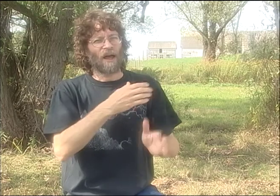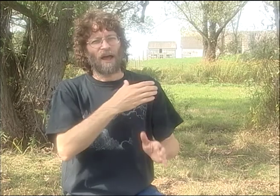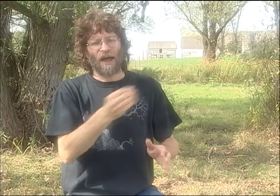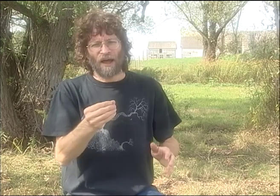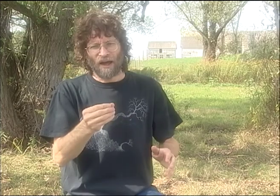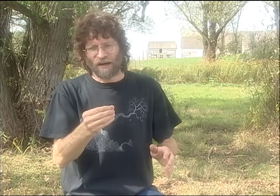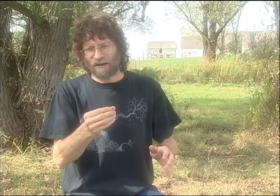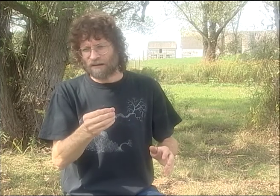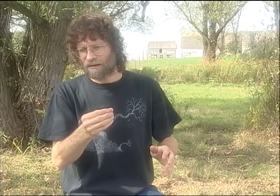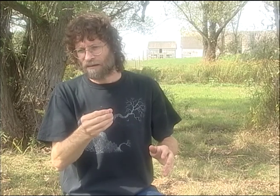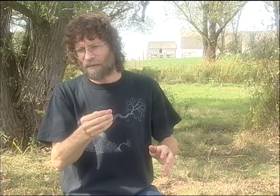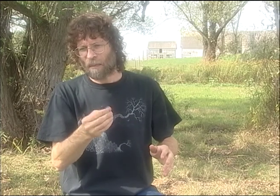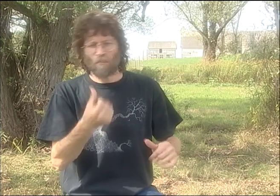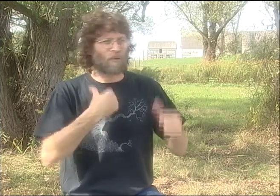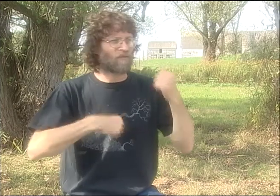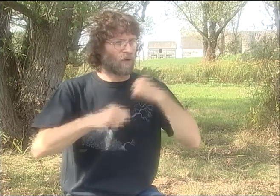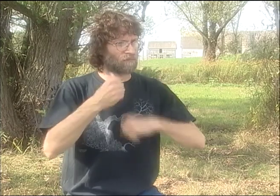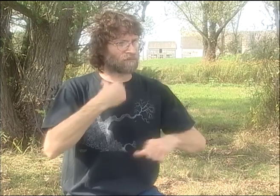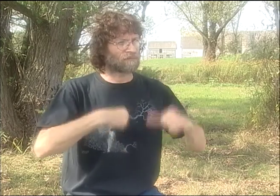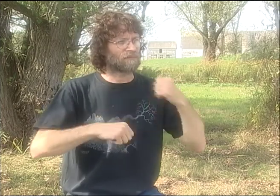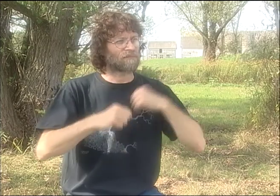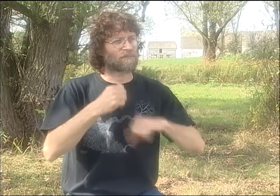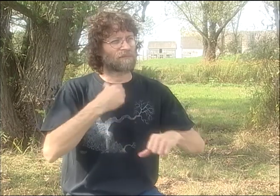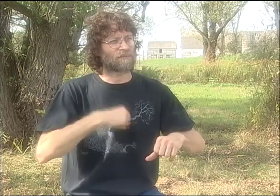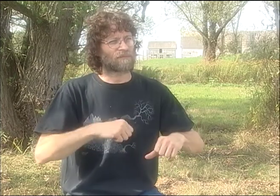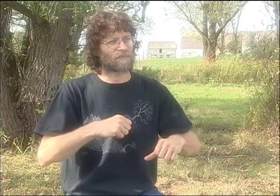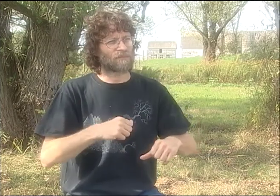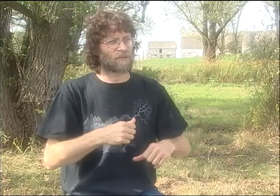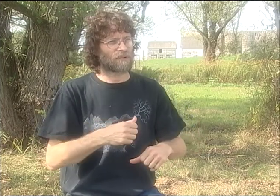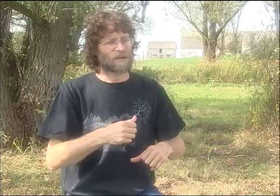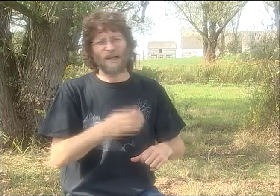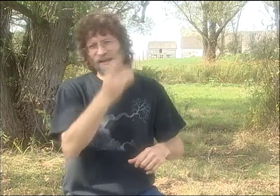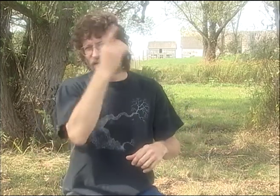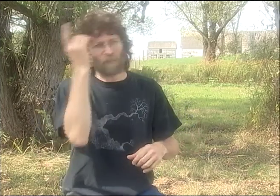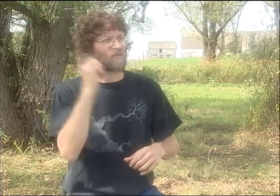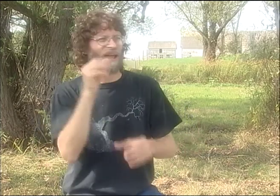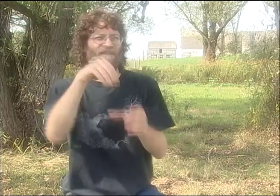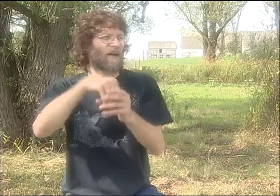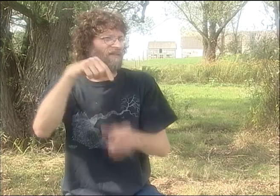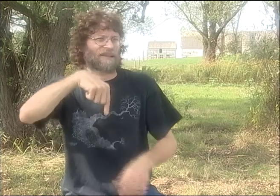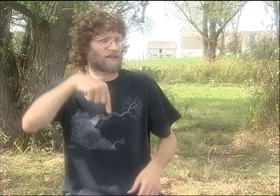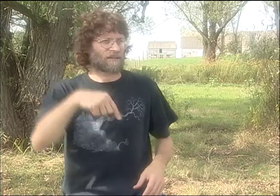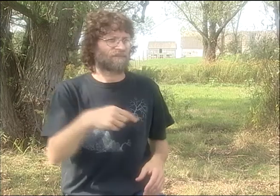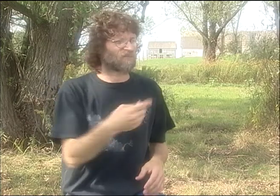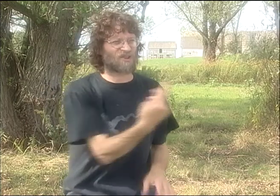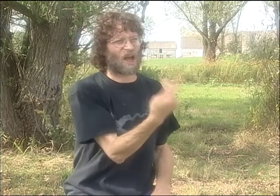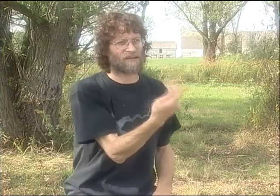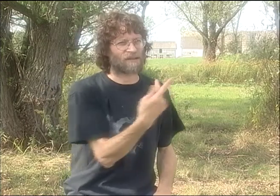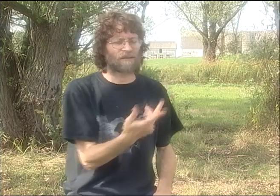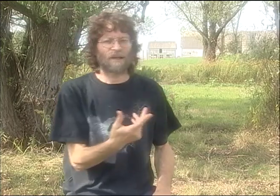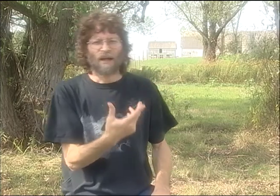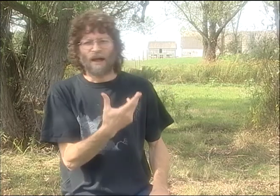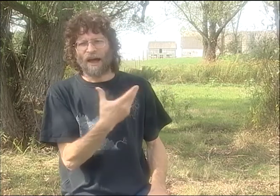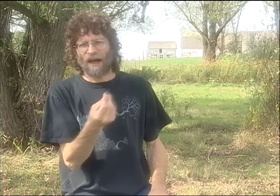THIS GRANT MONEY WAS SPECIFICALLY FOR US TO TRAVEL ACROSS NEW YORK STATE IN DIFFERENT VENUES AND DO SOME PERFORMANCES.